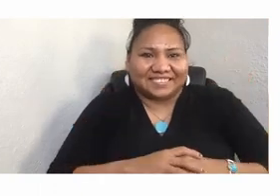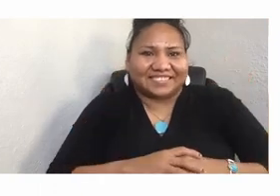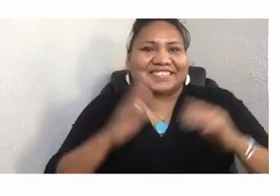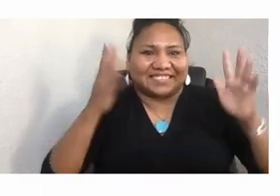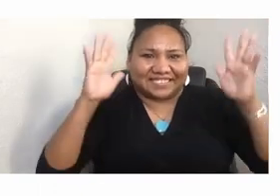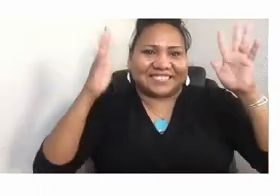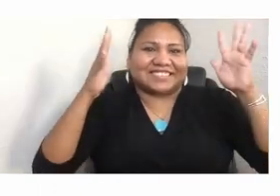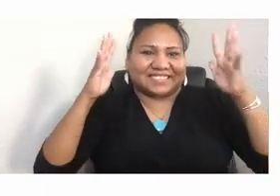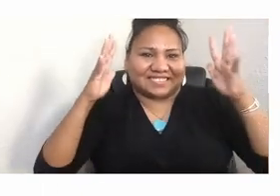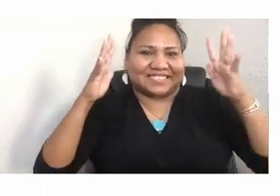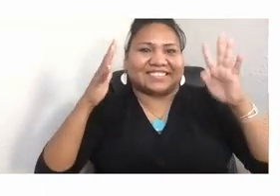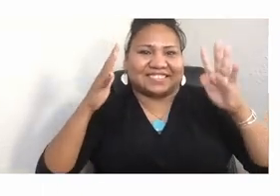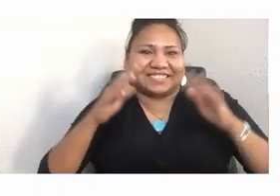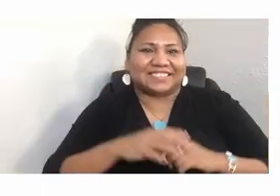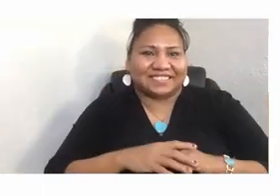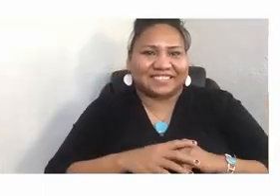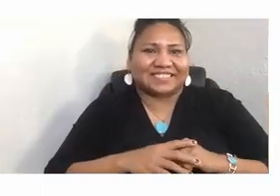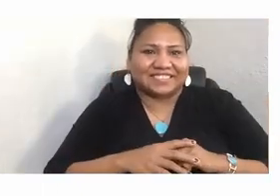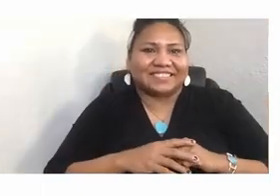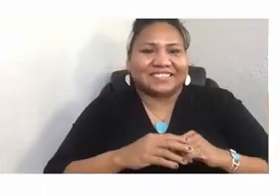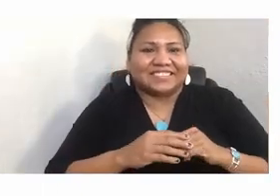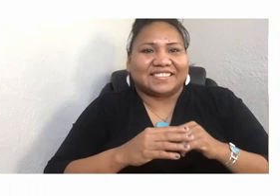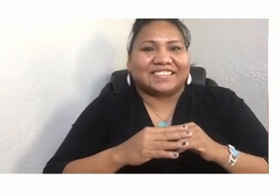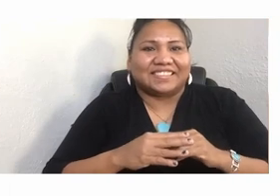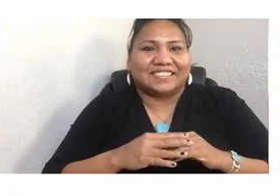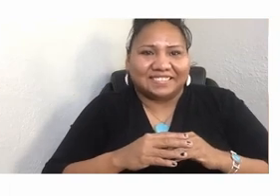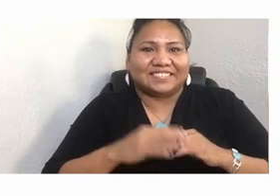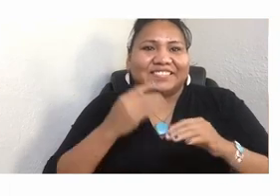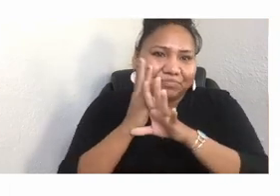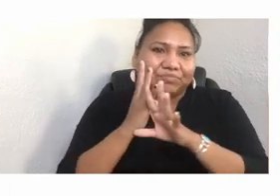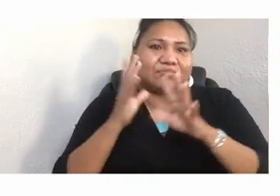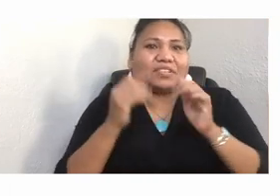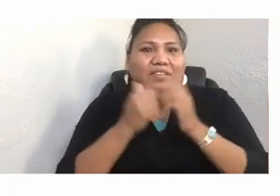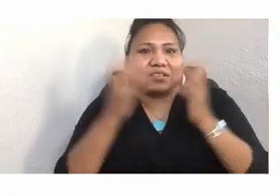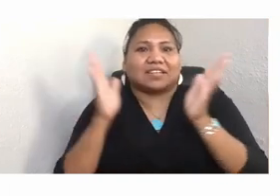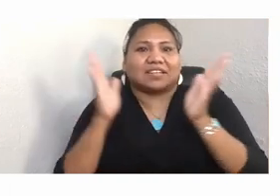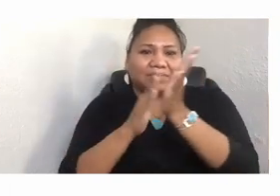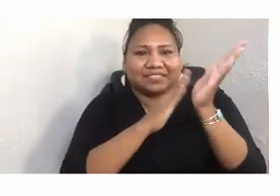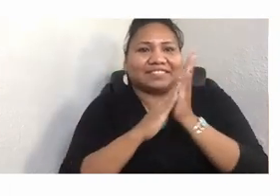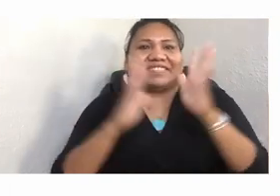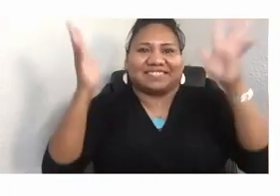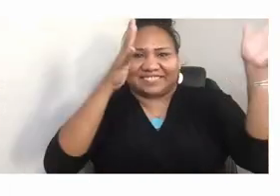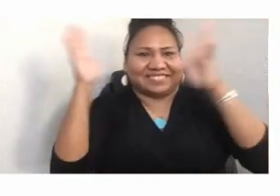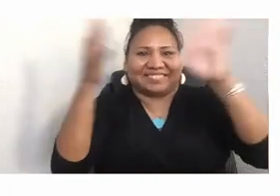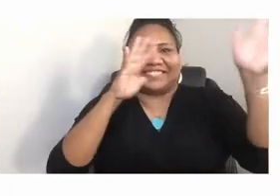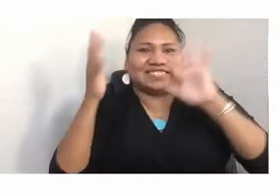but I know folks are clapping and celebrating with you. And thank you so much for bringing forward to all of us